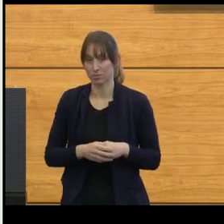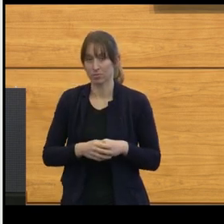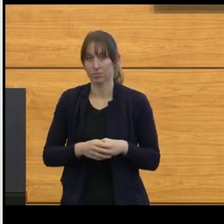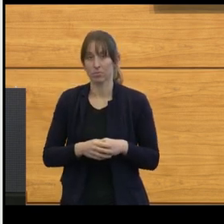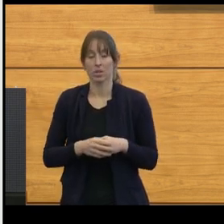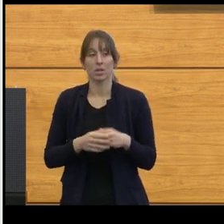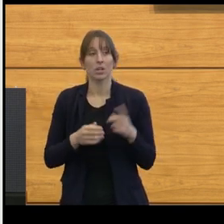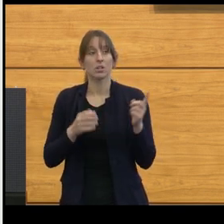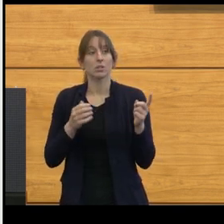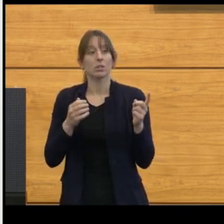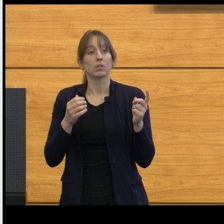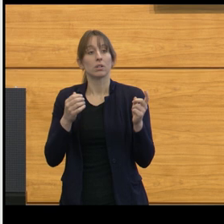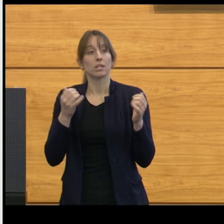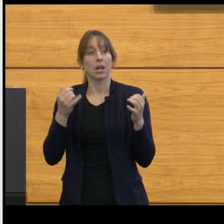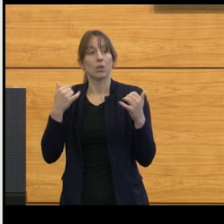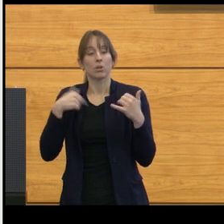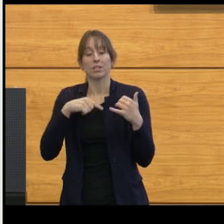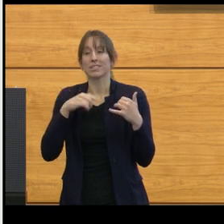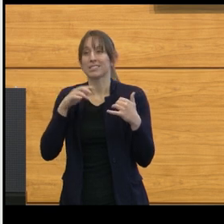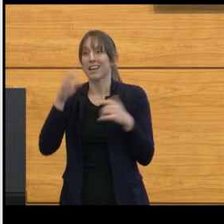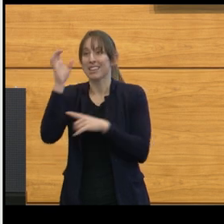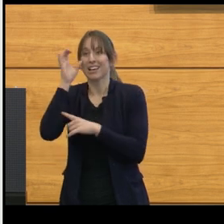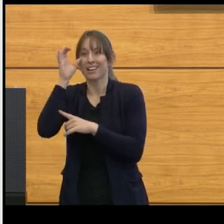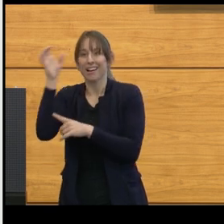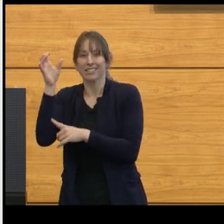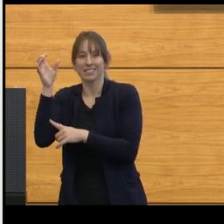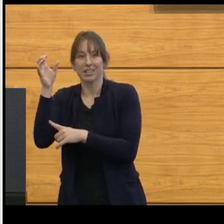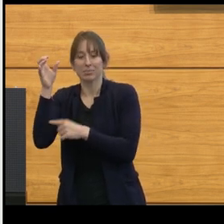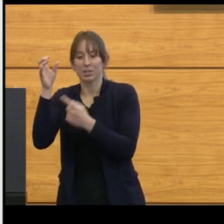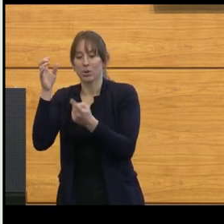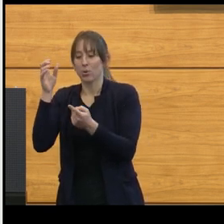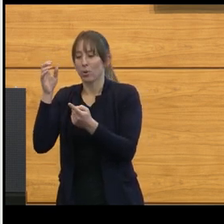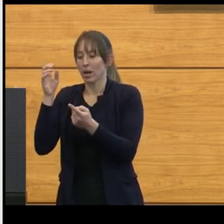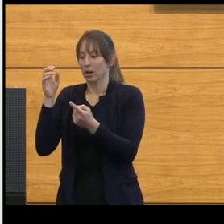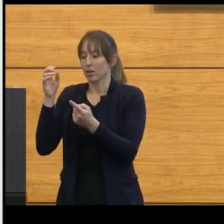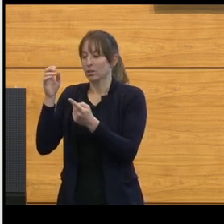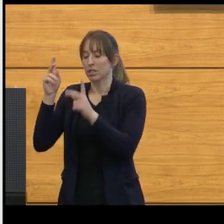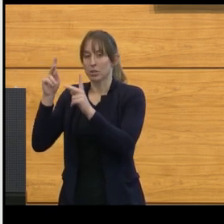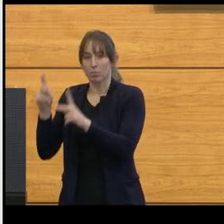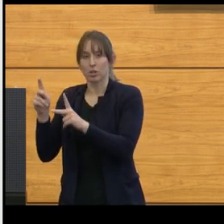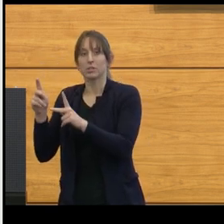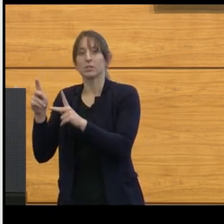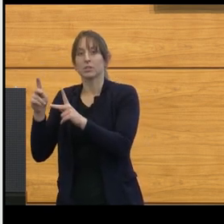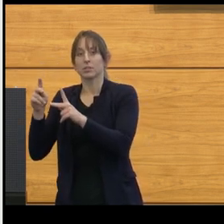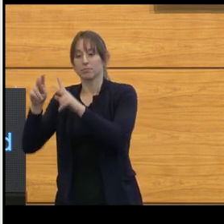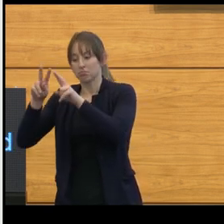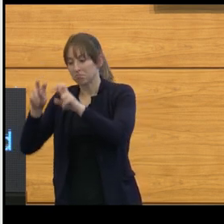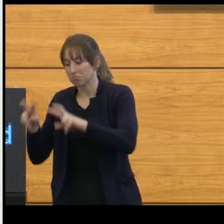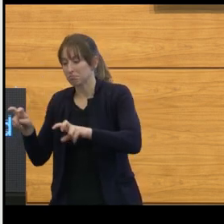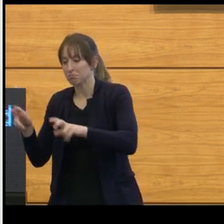to eventually getting to the bench, and finally to the bedside. And it's something that we've been pioneers in.